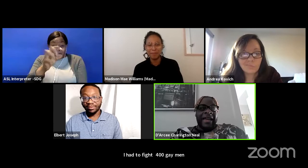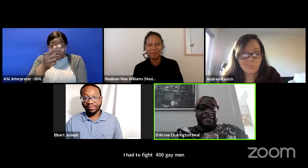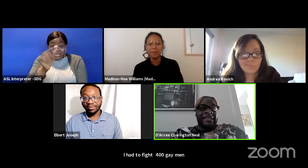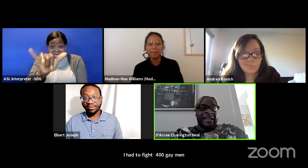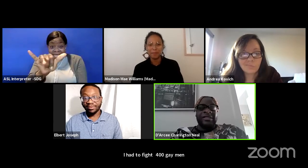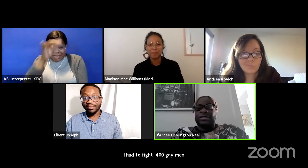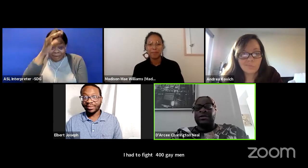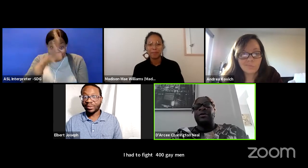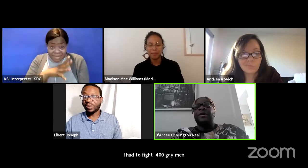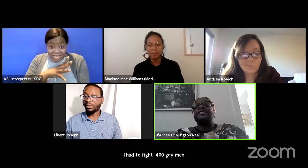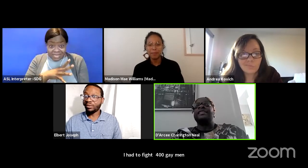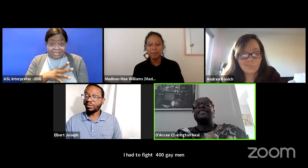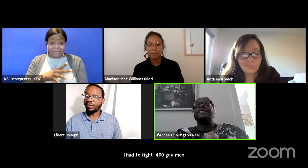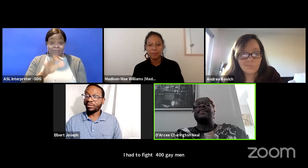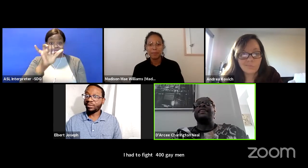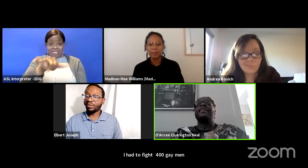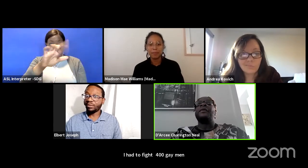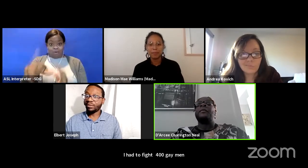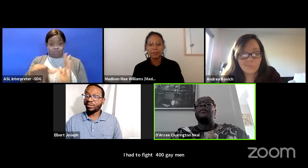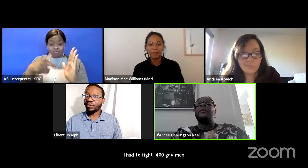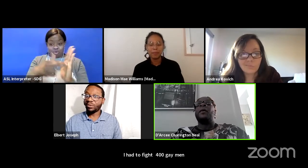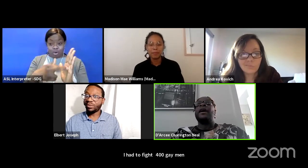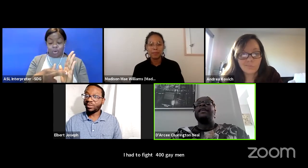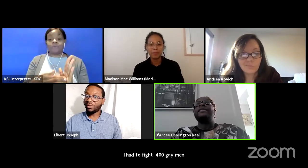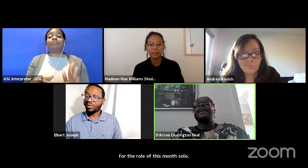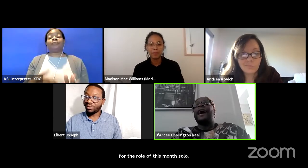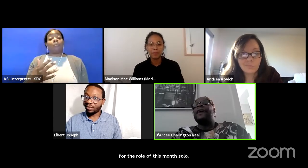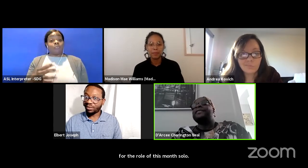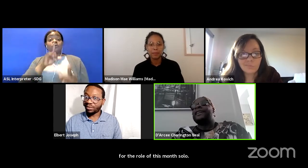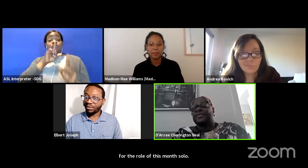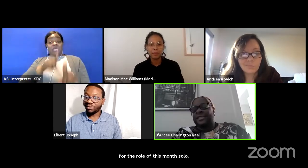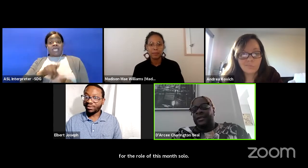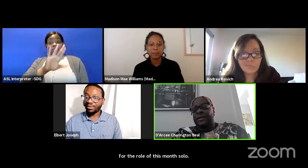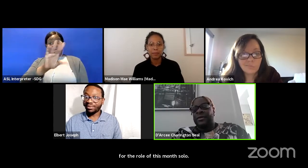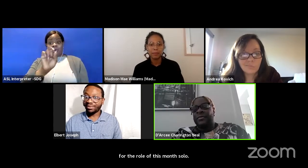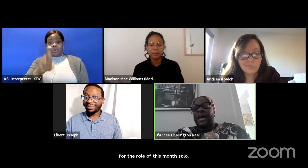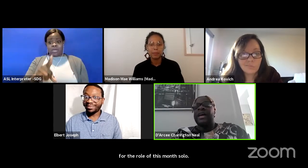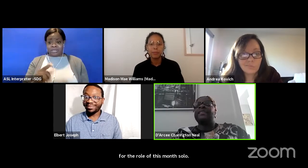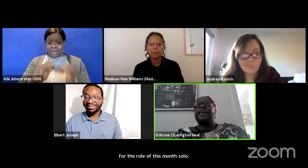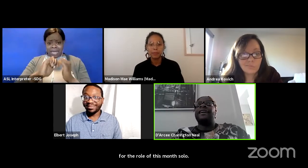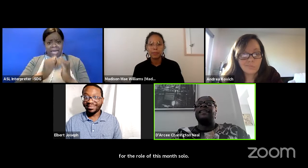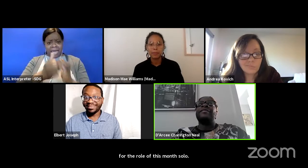And in answer to your question, it's like, you know it's like, how did I get the solo?